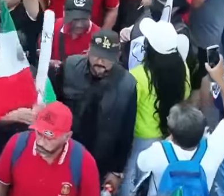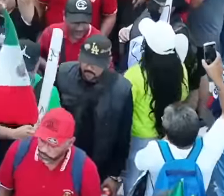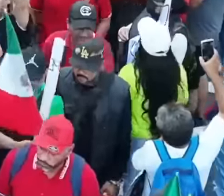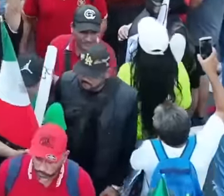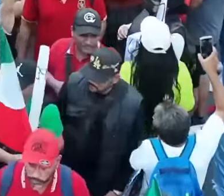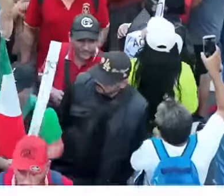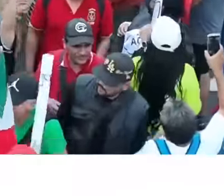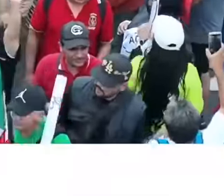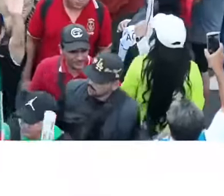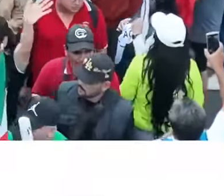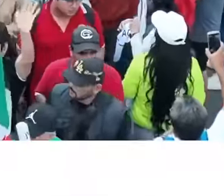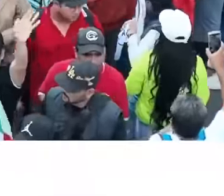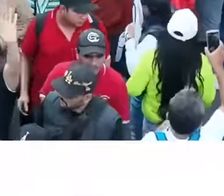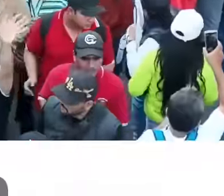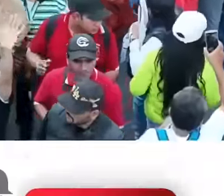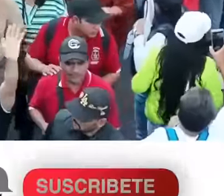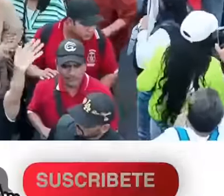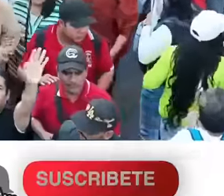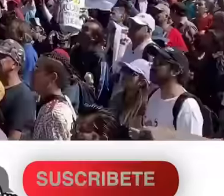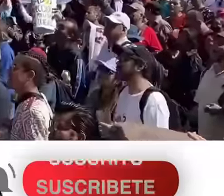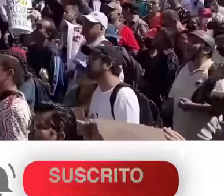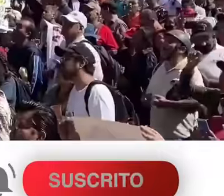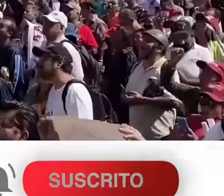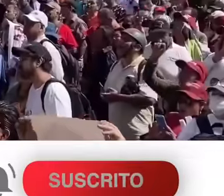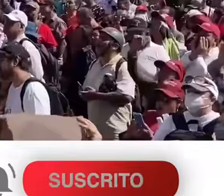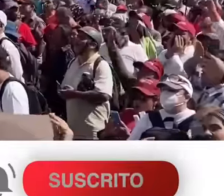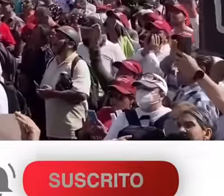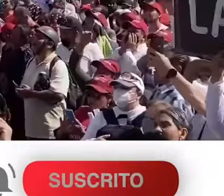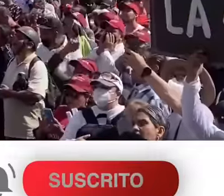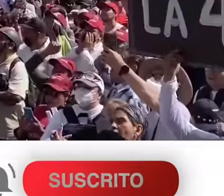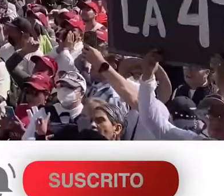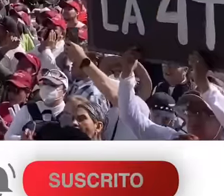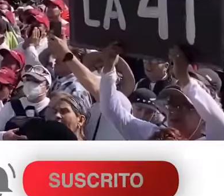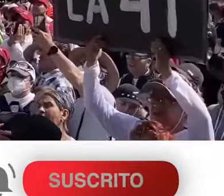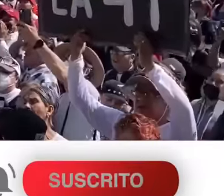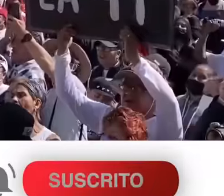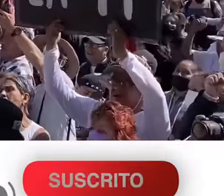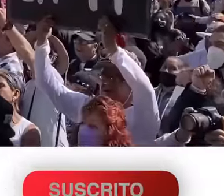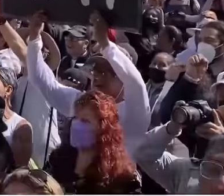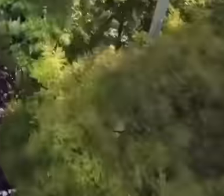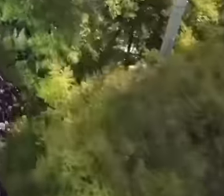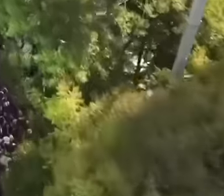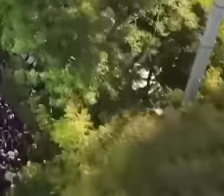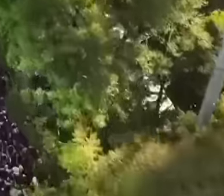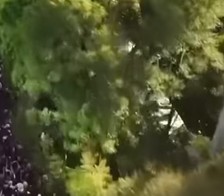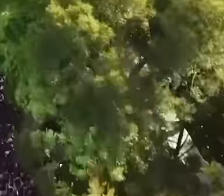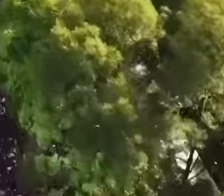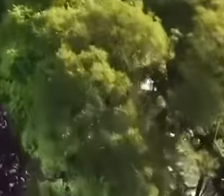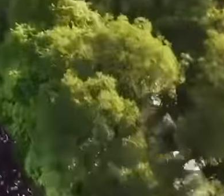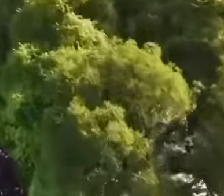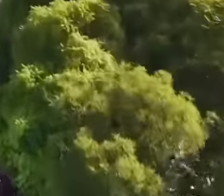Mexicans, these results had never been seen in Mexico,